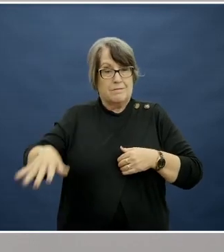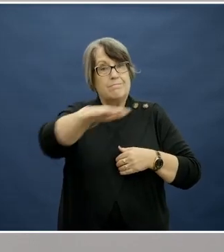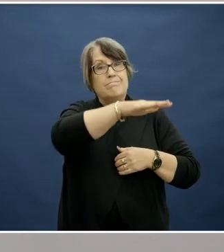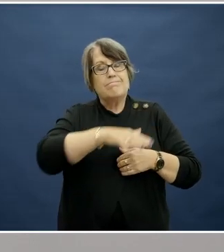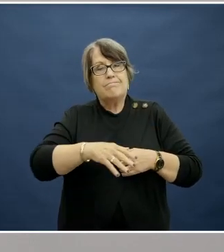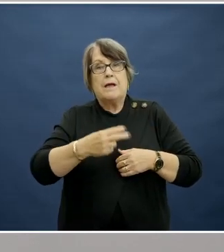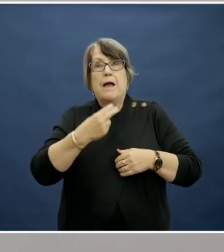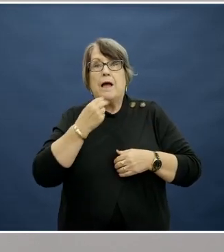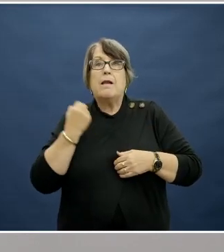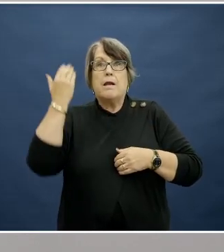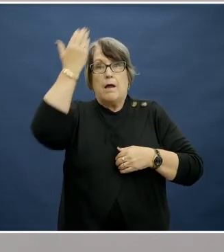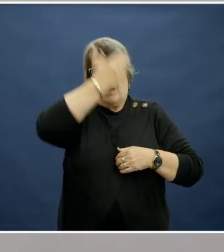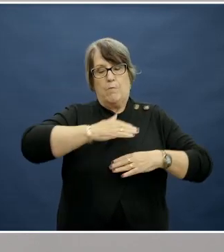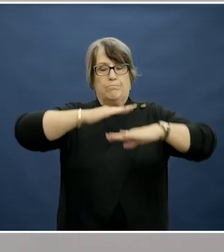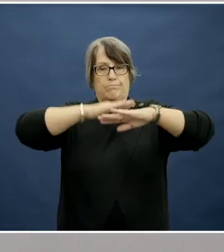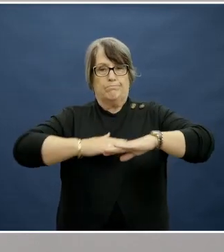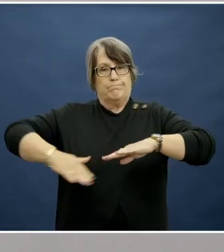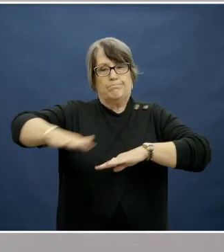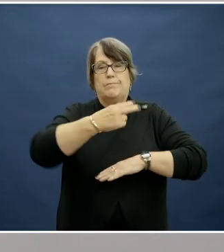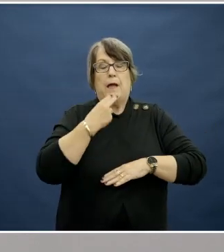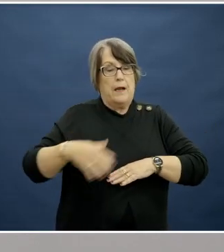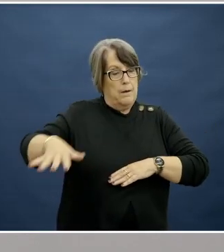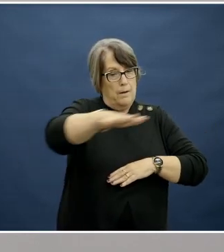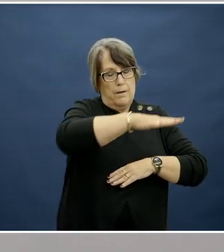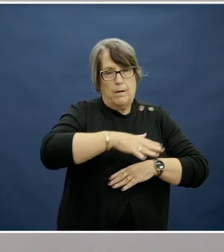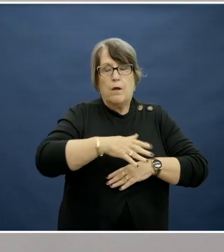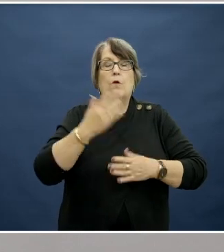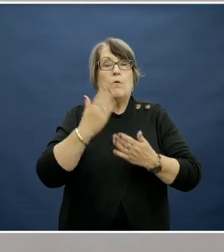lands of the Kaurna people of the Adelaide plains and highlight that their relationship